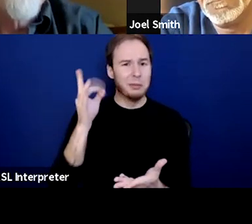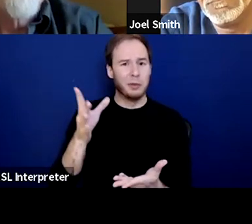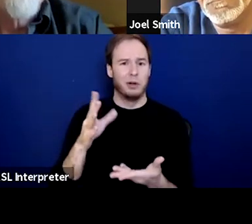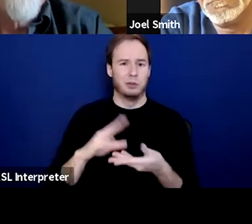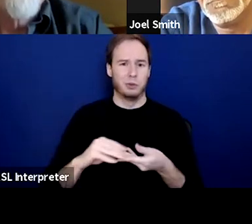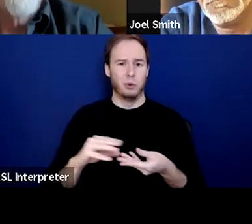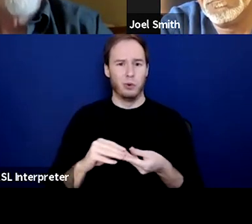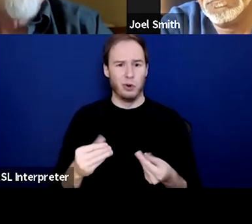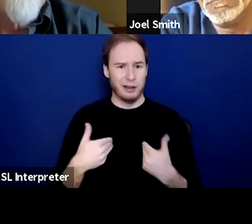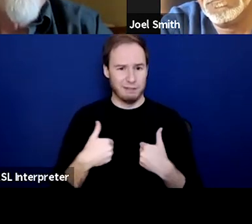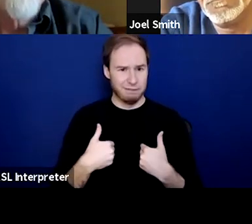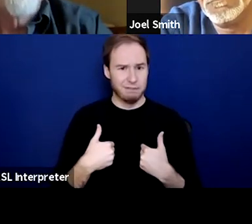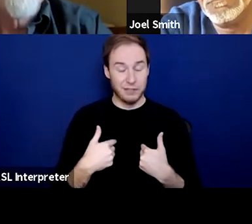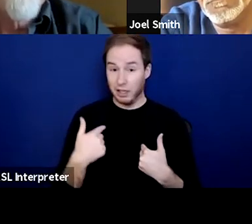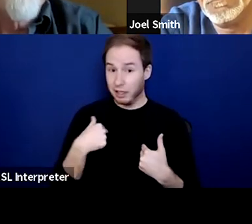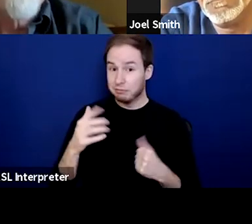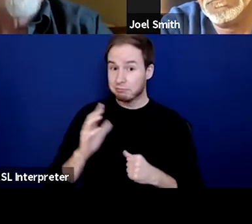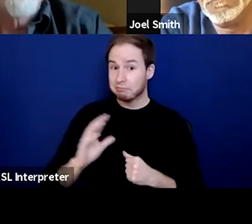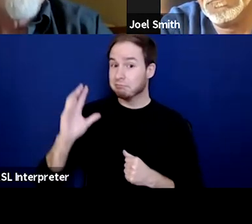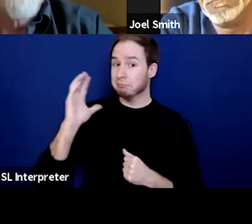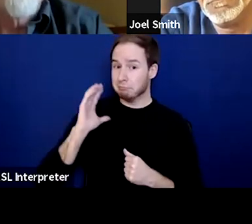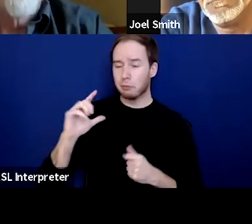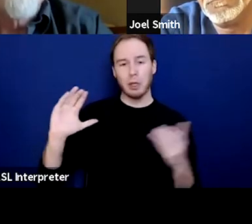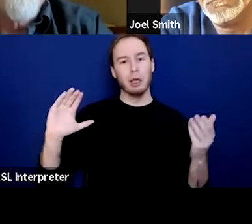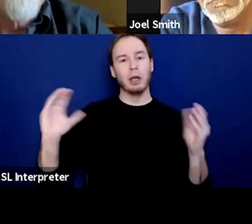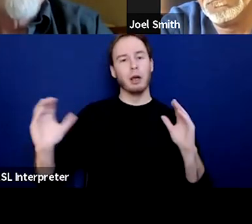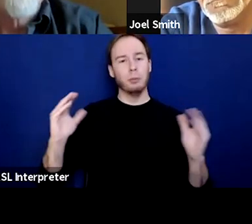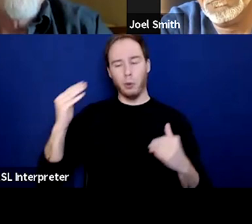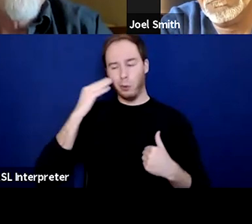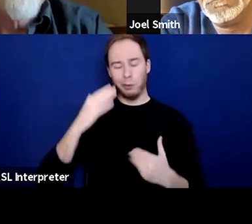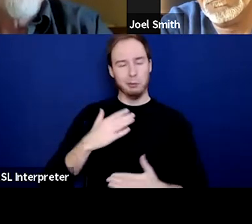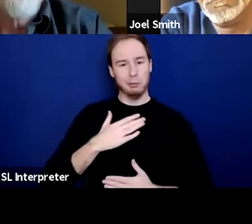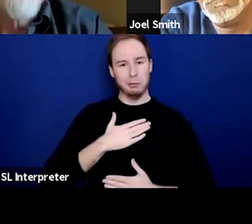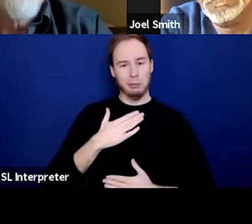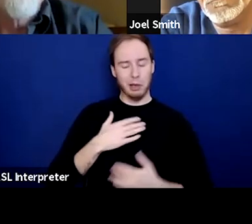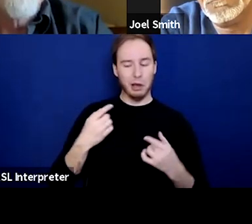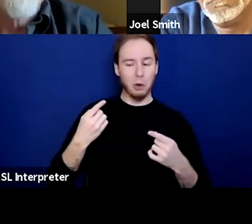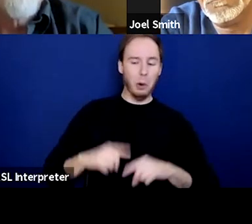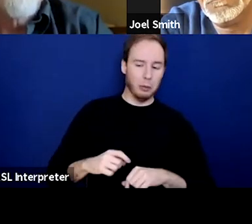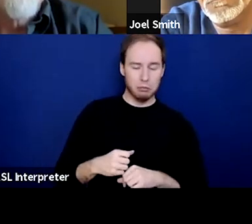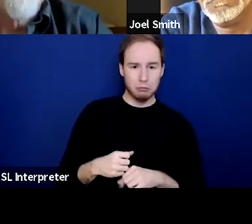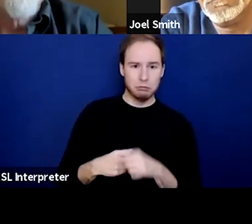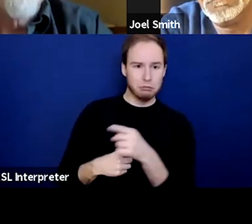And I used to compare the things that happened to me, to my brothers and sisters